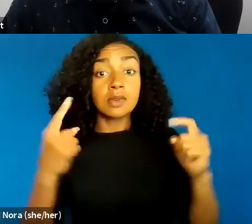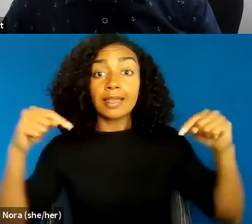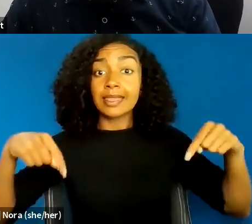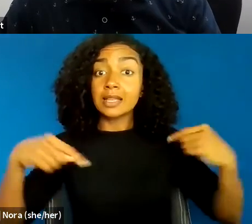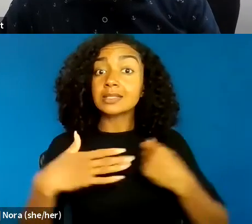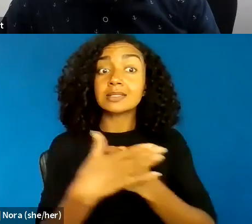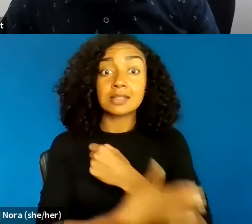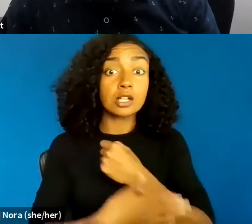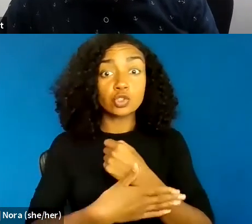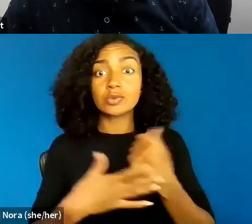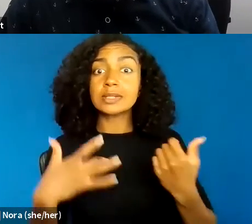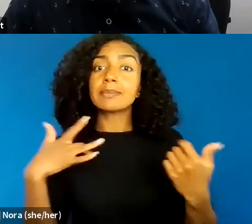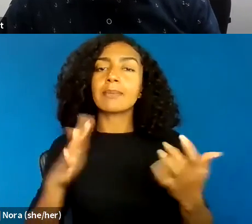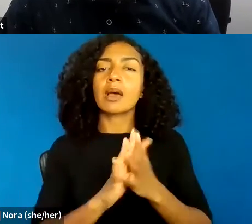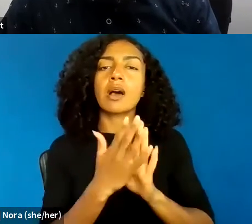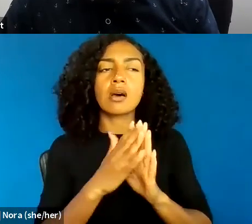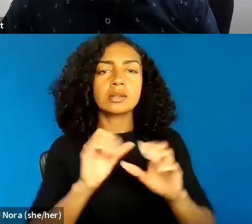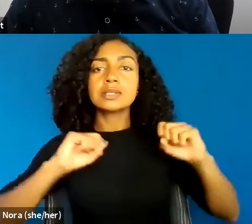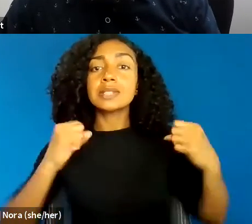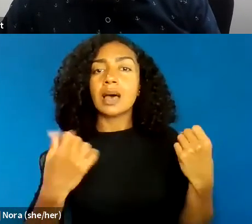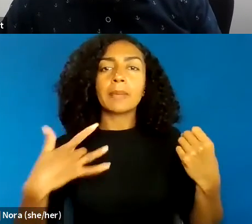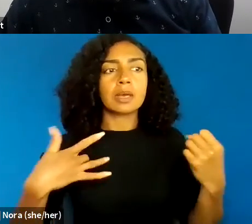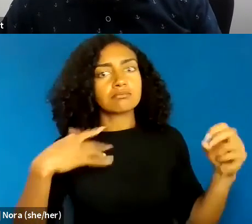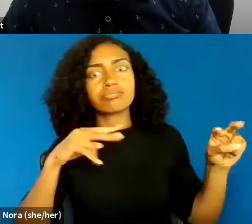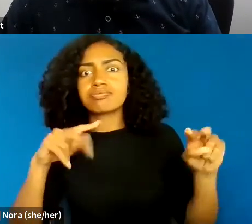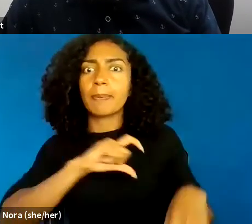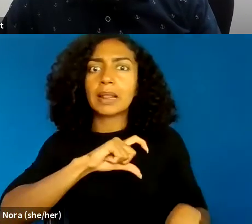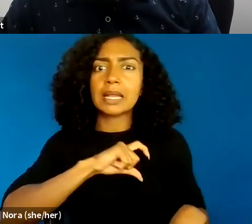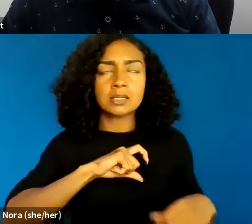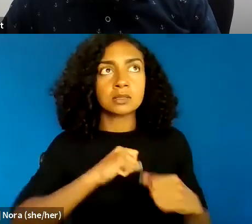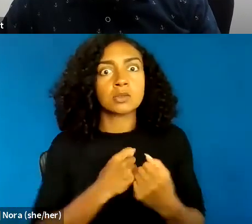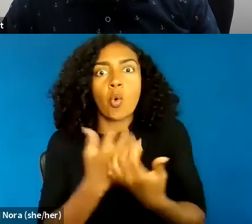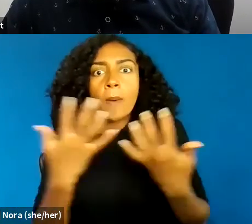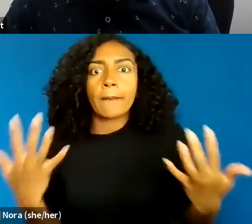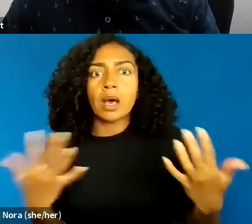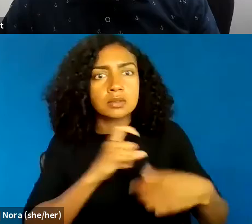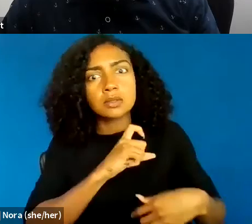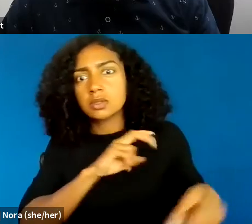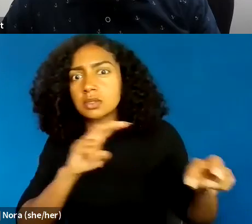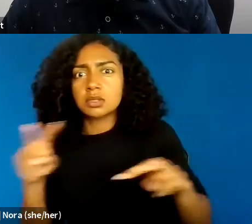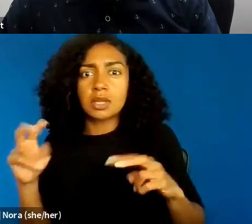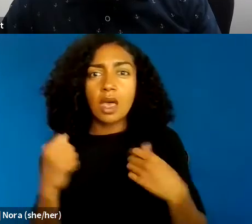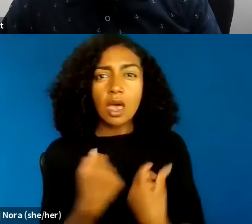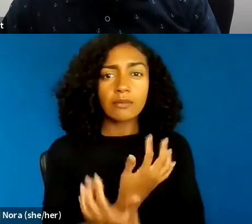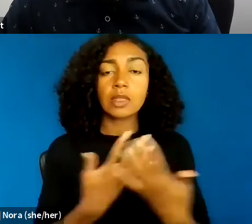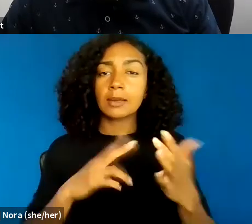that it is hard for anybody to sort of have sort of this respectability.